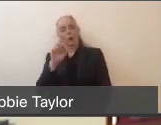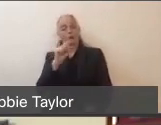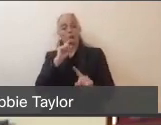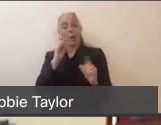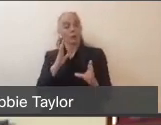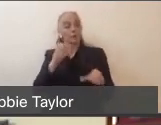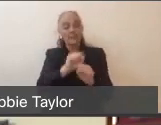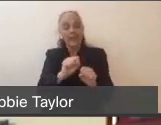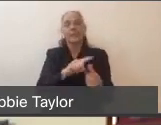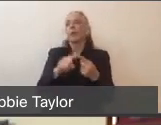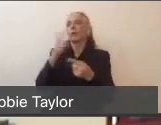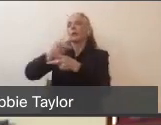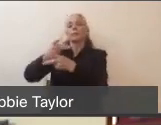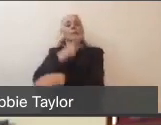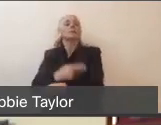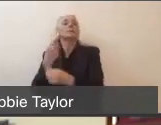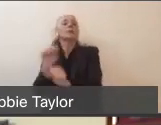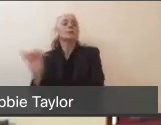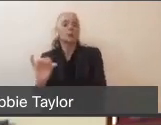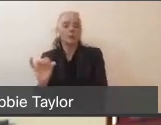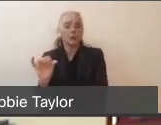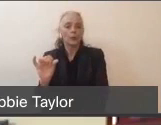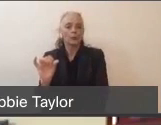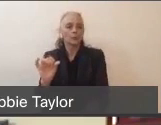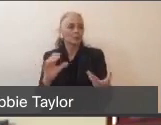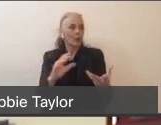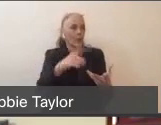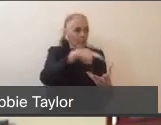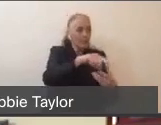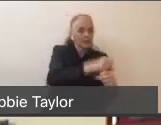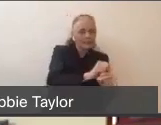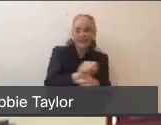And so that's been just the biggest step that we've made in pre-hospital care.